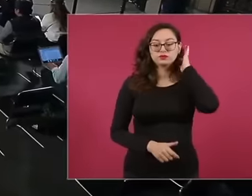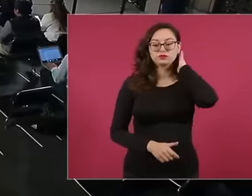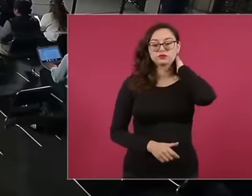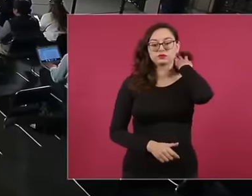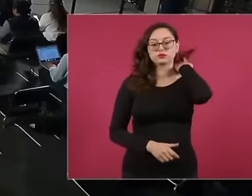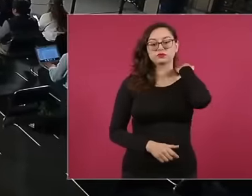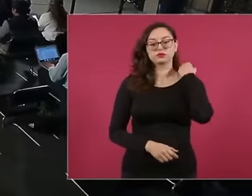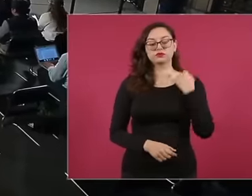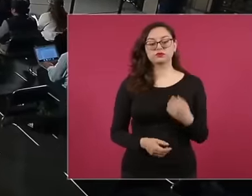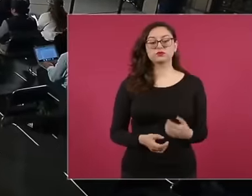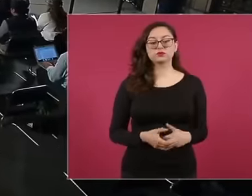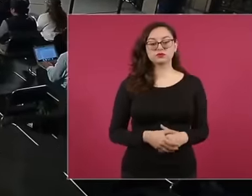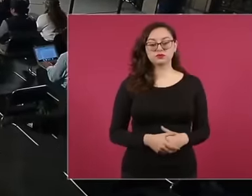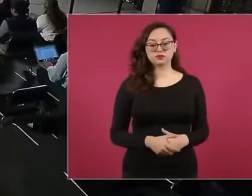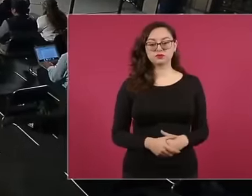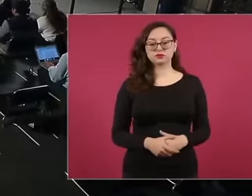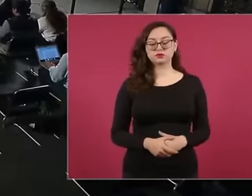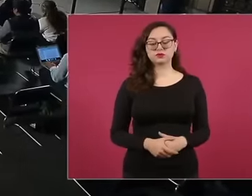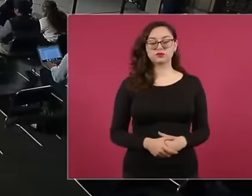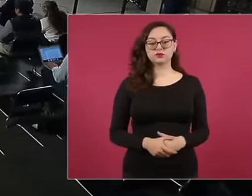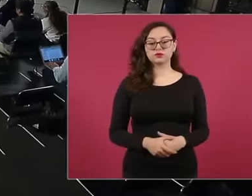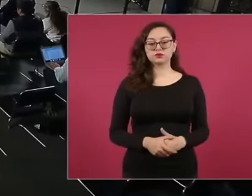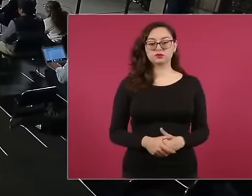is this